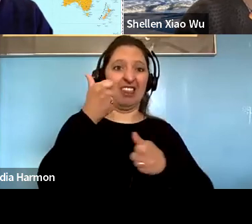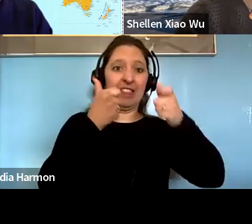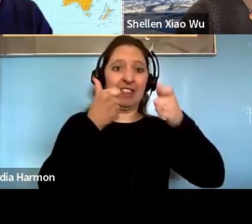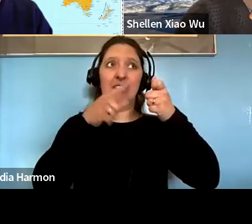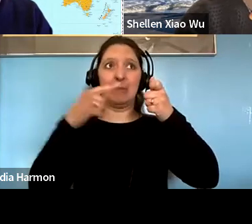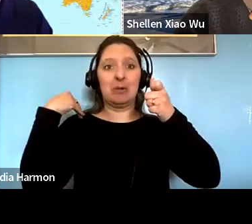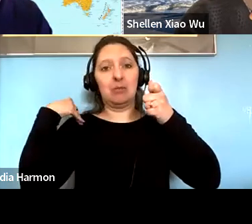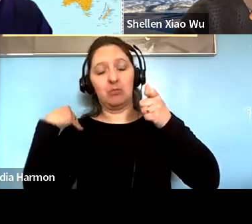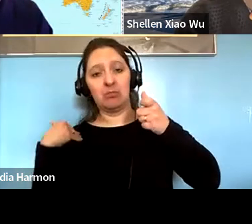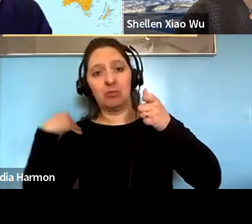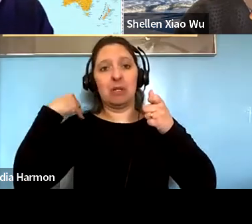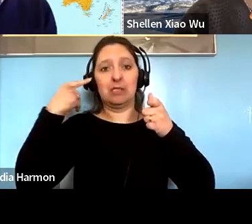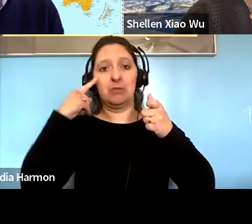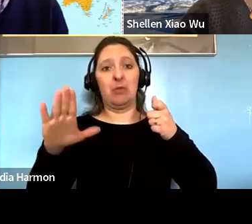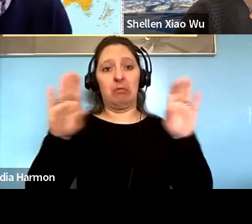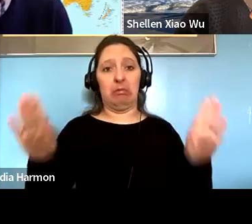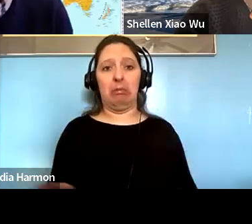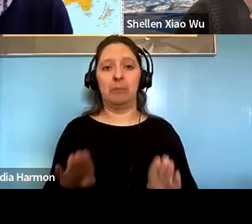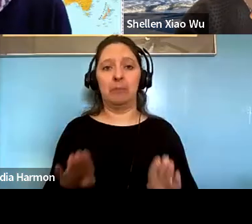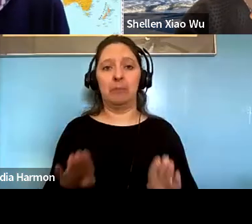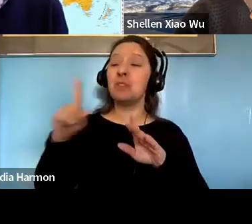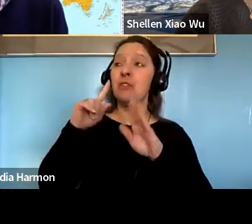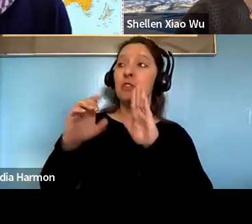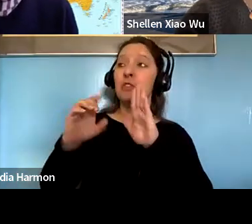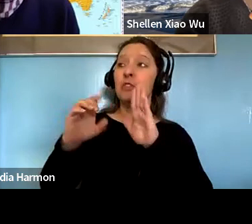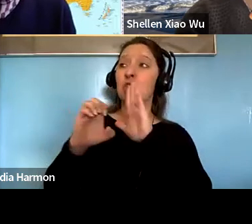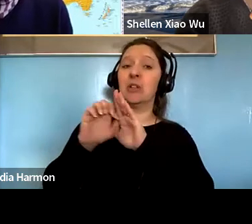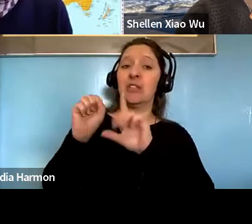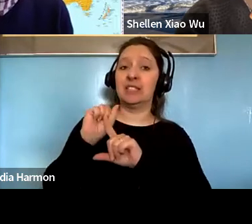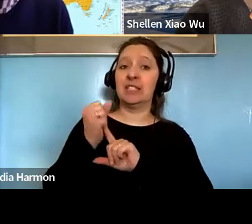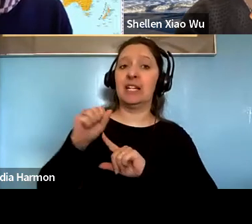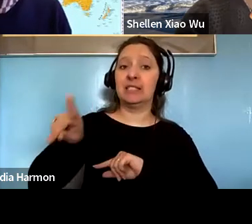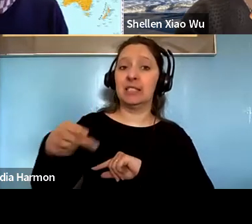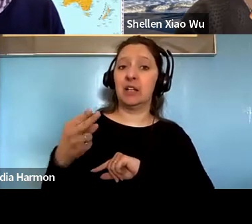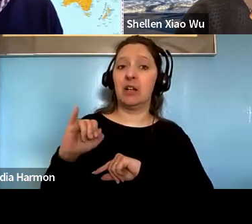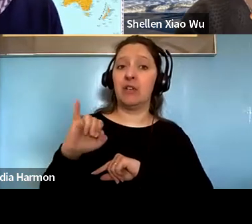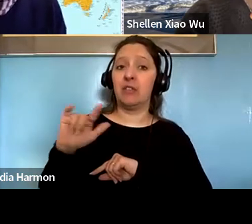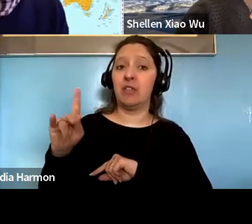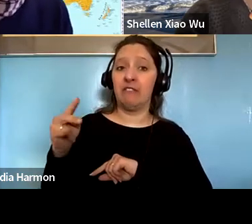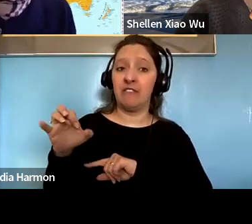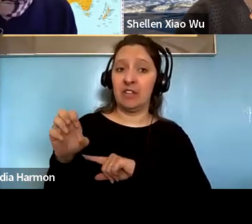Salvador Santino Regilme: yeah absolutely so, in fact, for example in the case of the of the Philippines, there were attempts during the keynote administration to appoint.